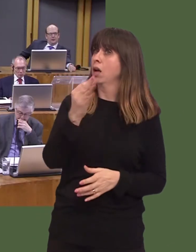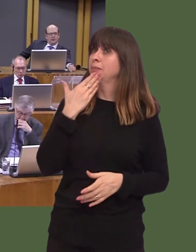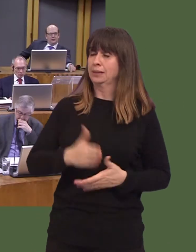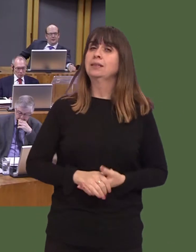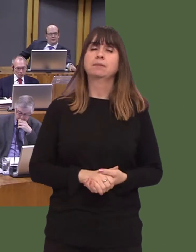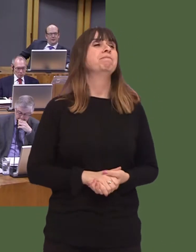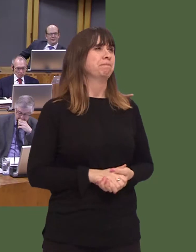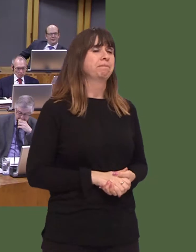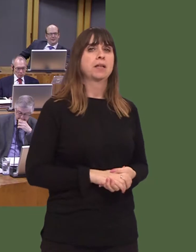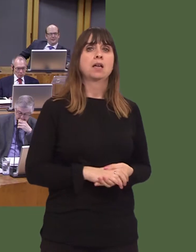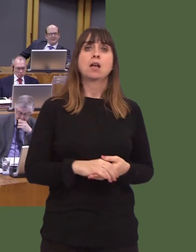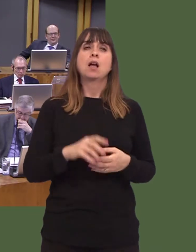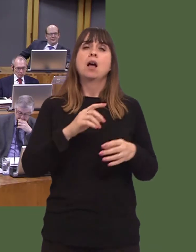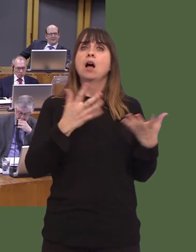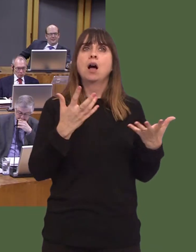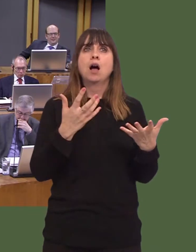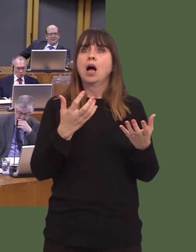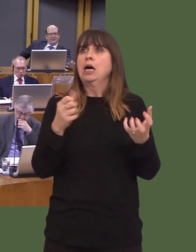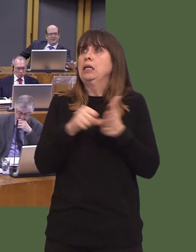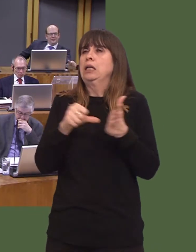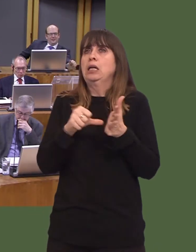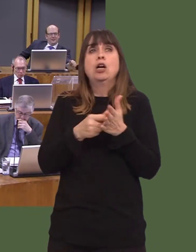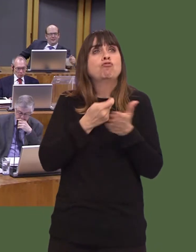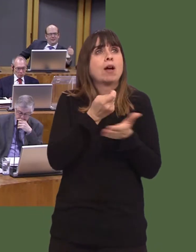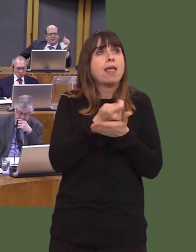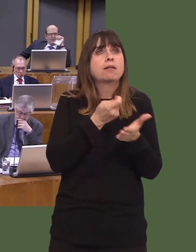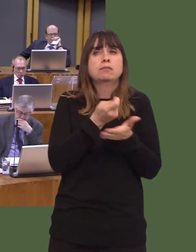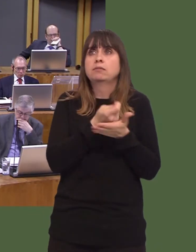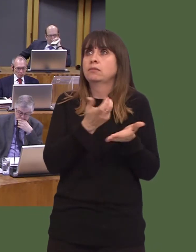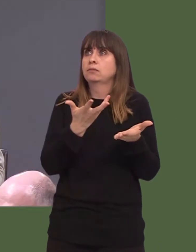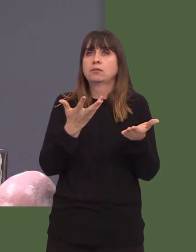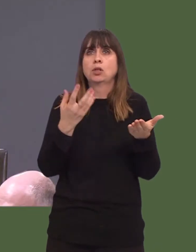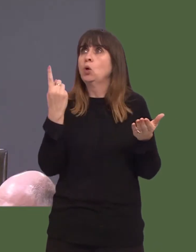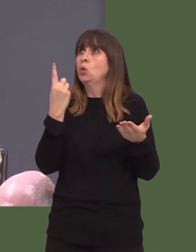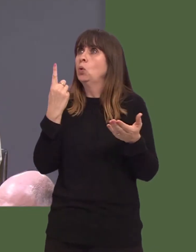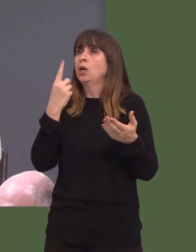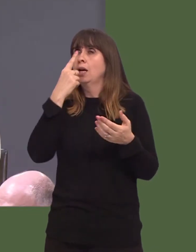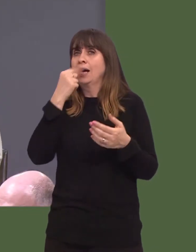They couldnít find a guarantor, because they had no access to anybody who could guarantee